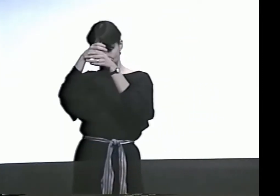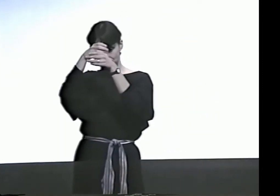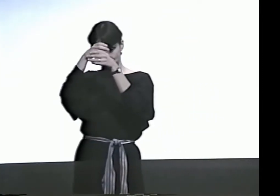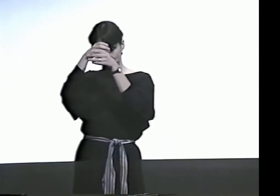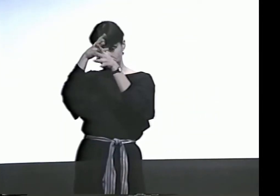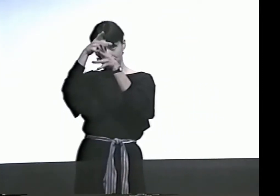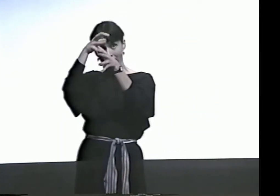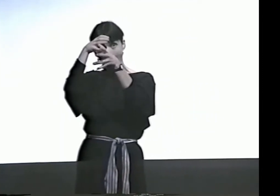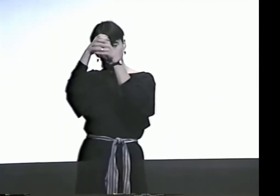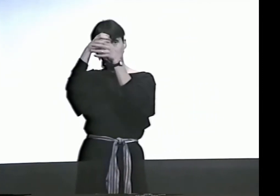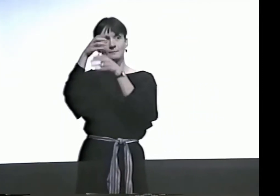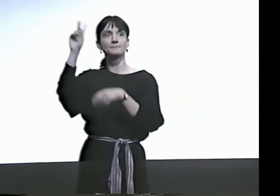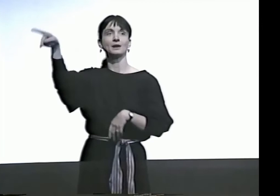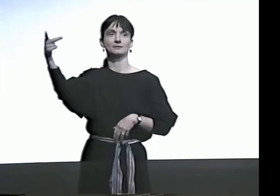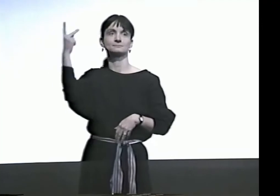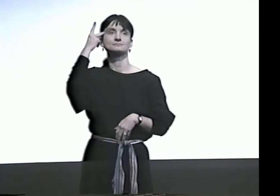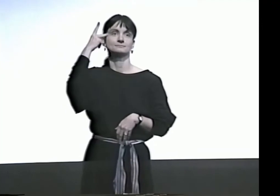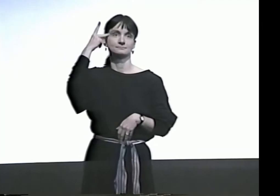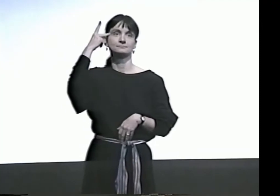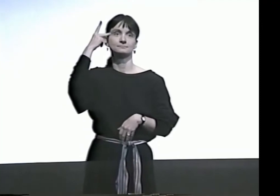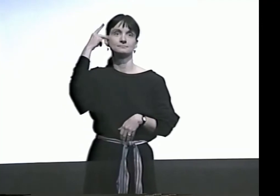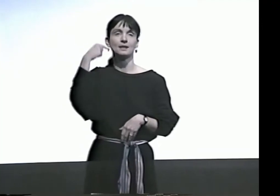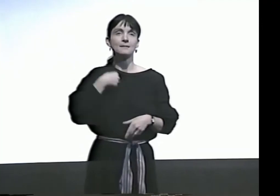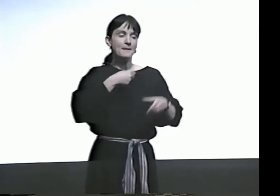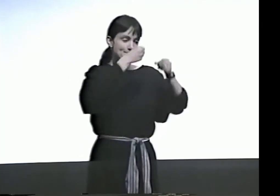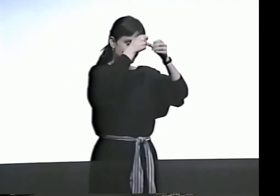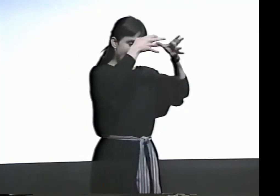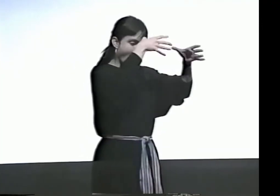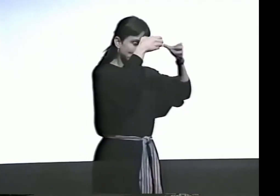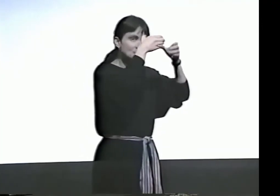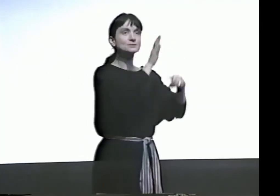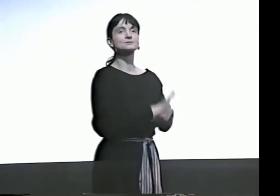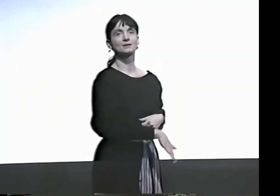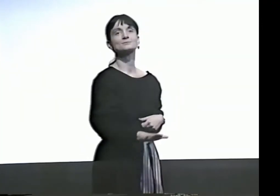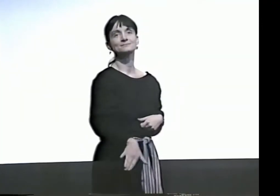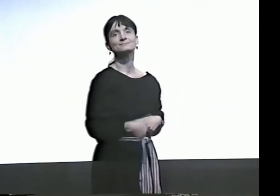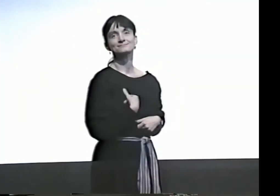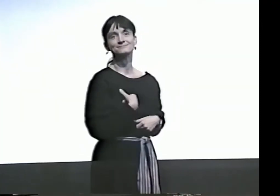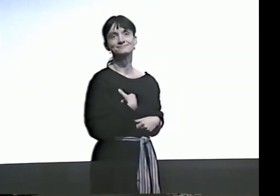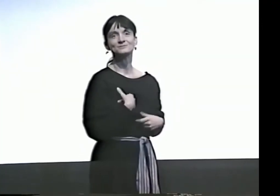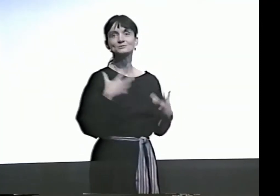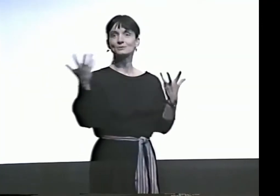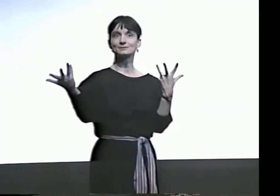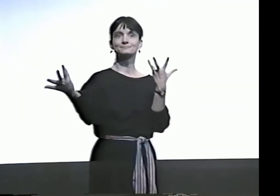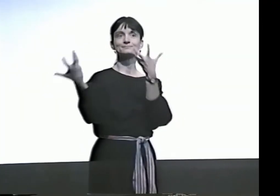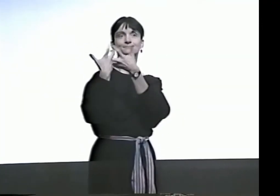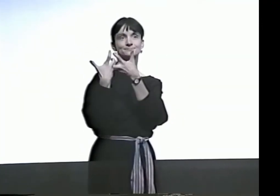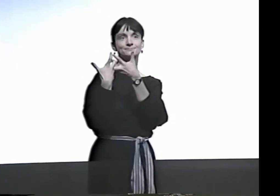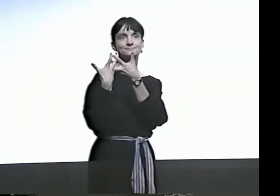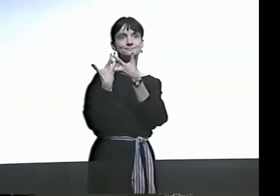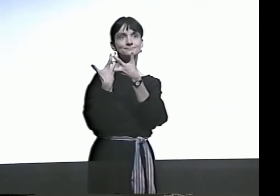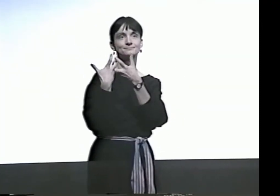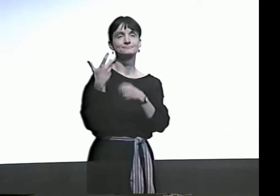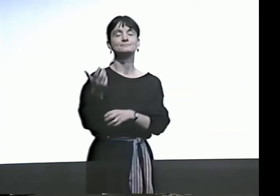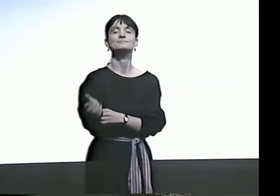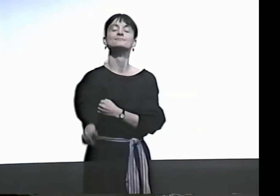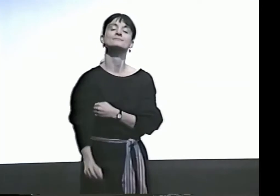I WORK WITH KENNY BECAUSE HE KNOWS SO MUCH ABOUT POLITICS AND I KNOW A LOT ABOUT CHILDREN, SO PUTTING THE TWO TOGETHER,